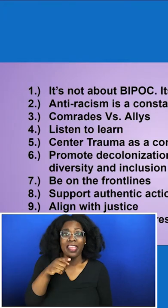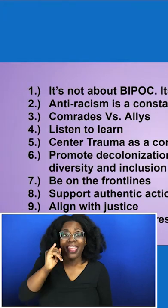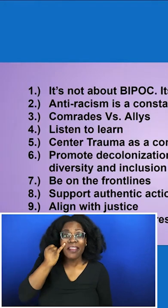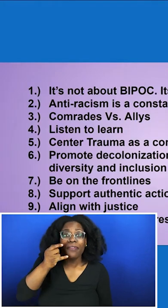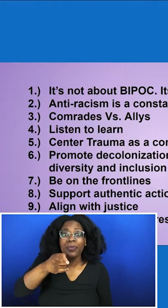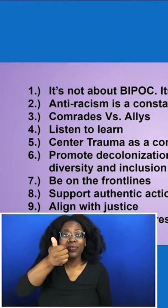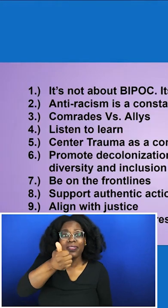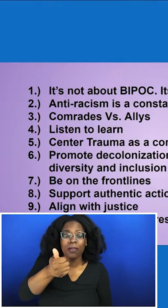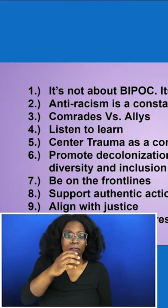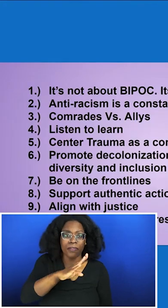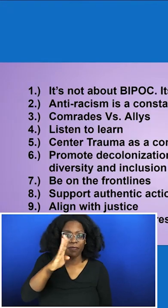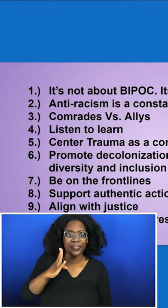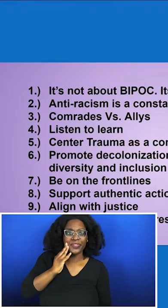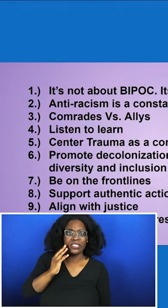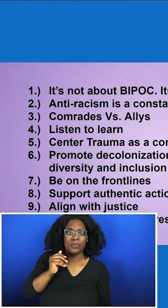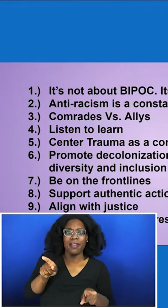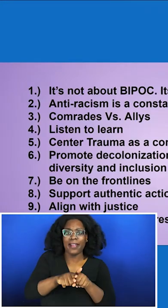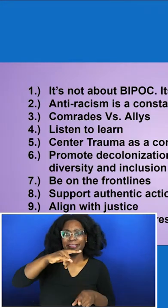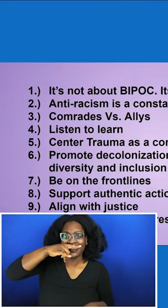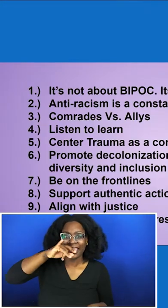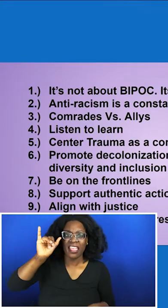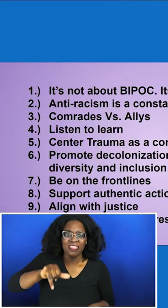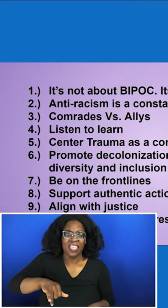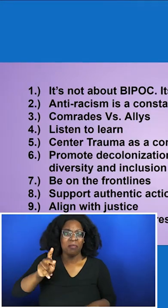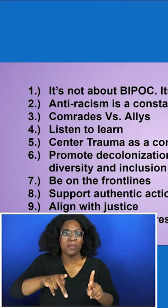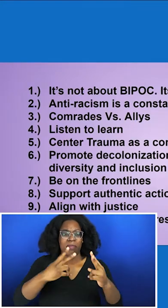and racism as a child, and you come and tell me I'm an ally and I'm doing DEI work, your